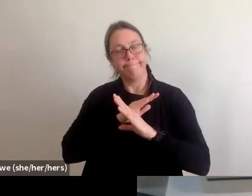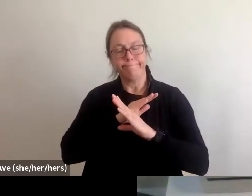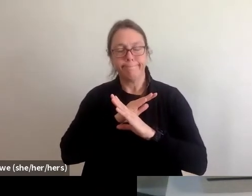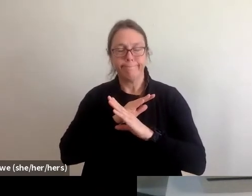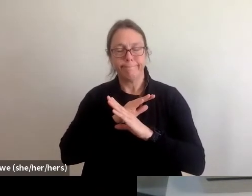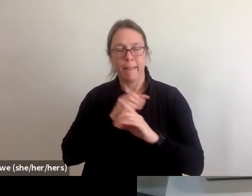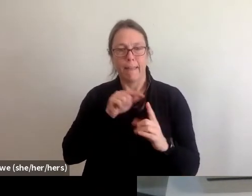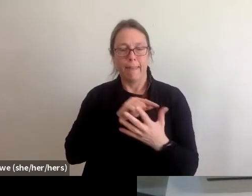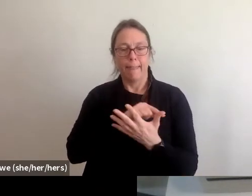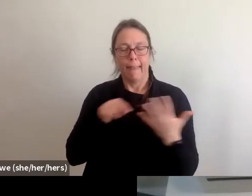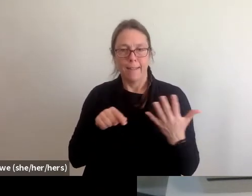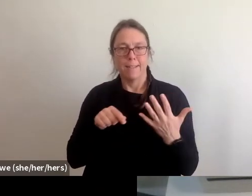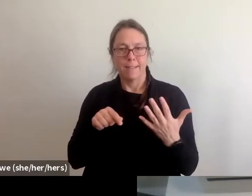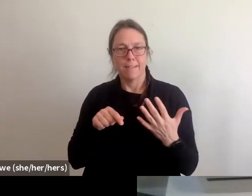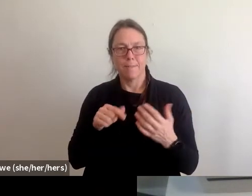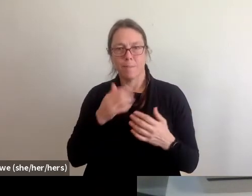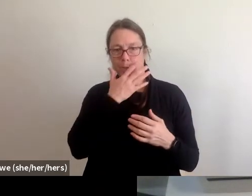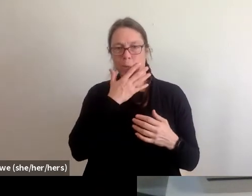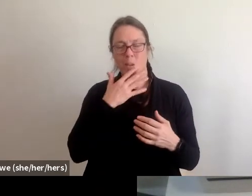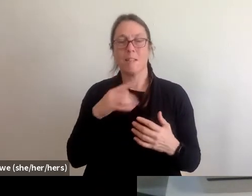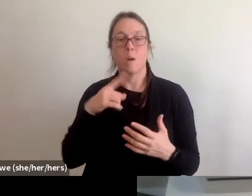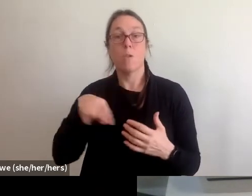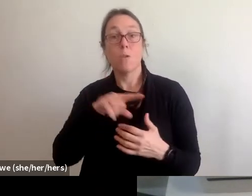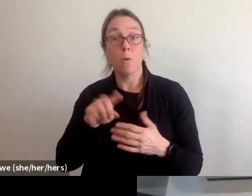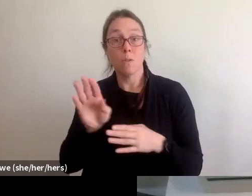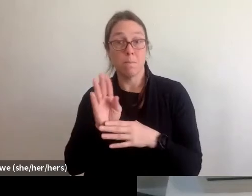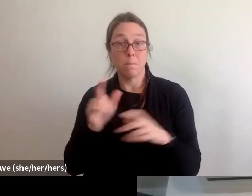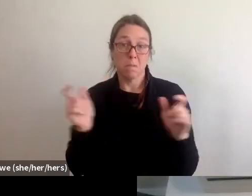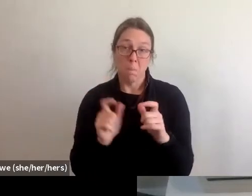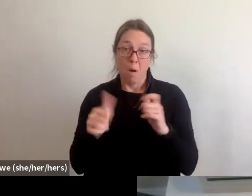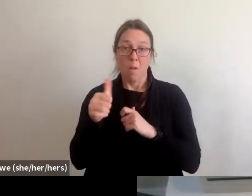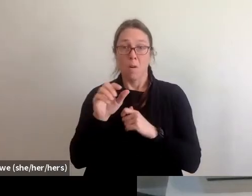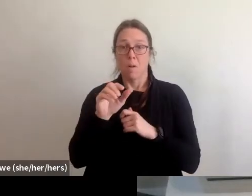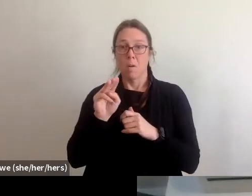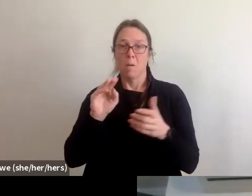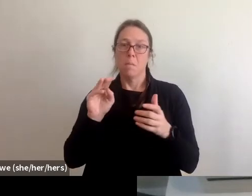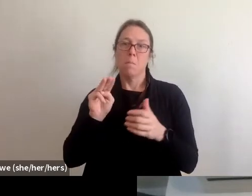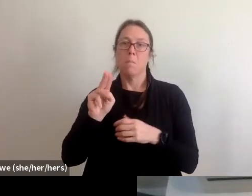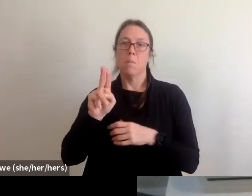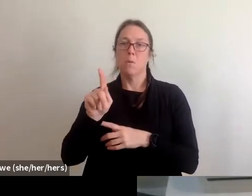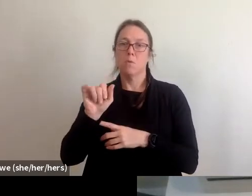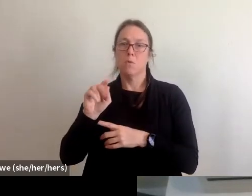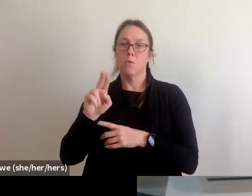and butter is covering the gaps that the eligibility requirements and whatnot